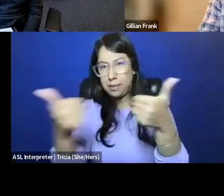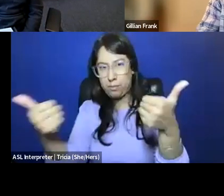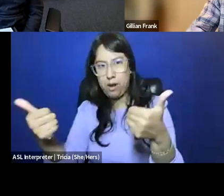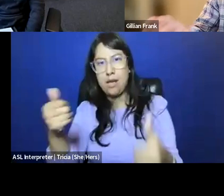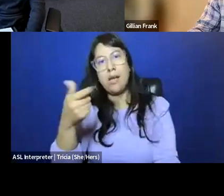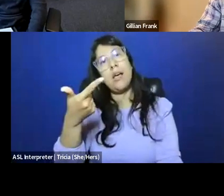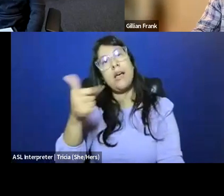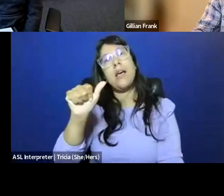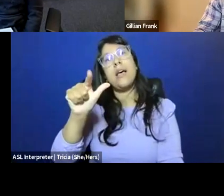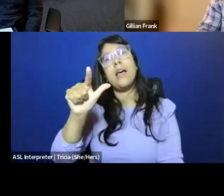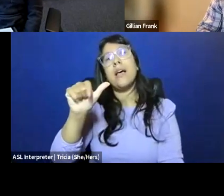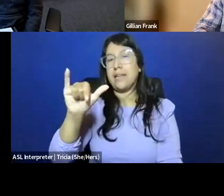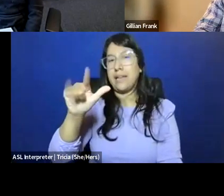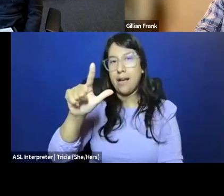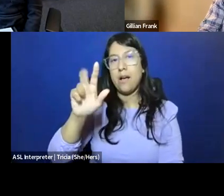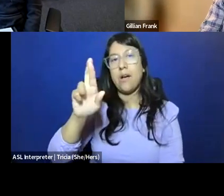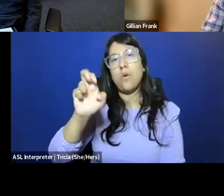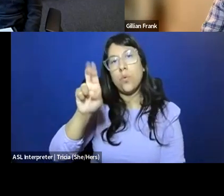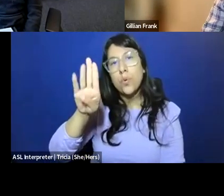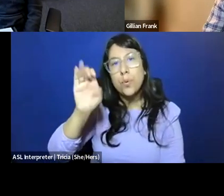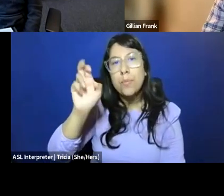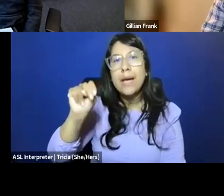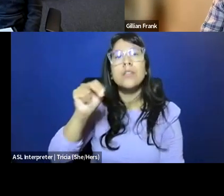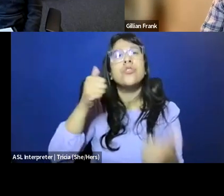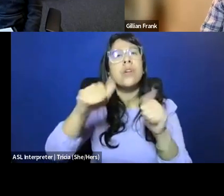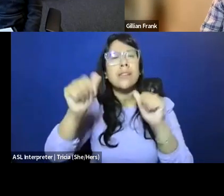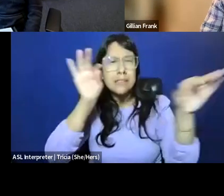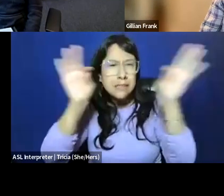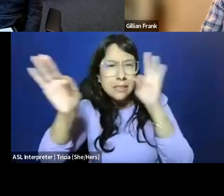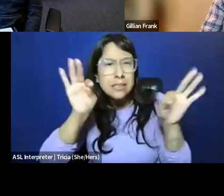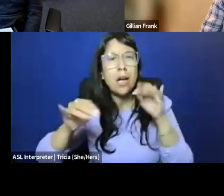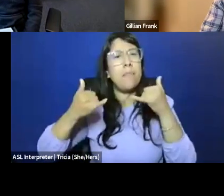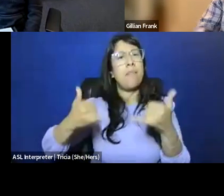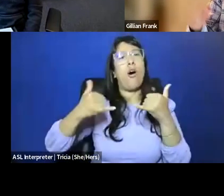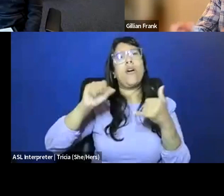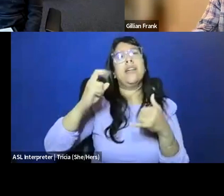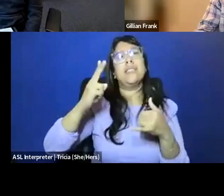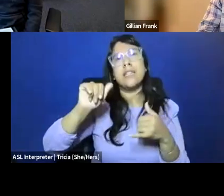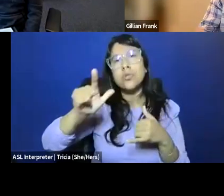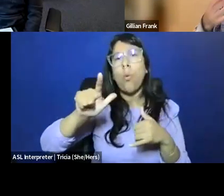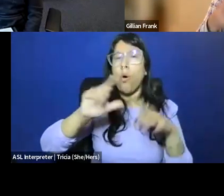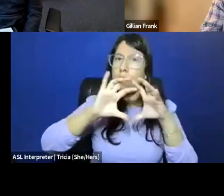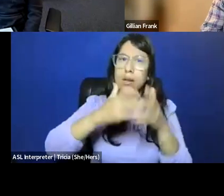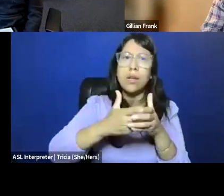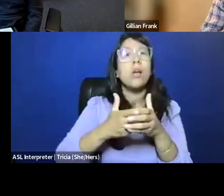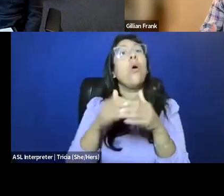and see her conceptualizing the modern sexual regime through Comstock and connecting queer rights, obscenity, abortion and seeing these